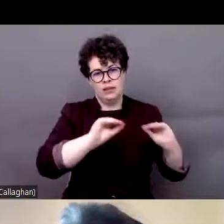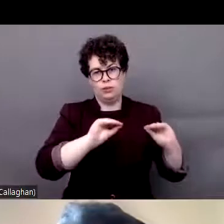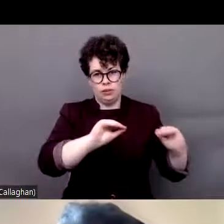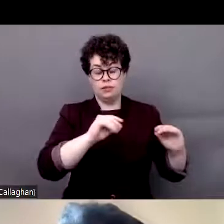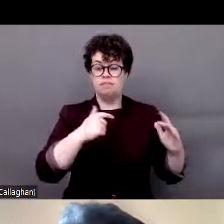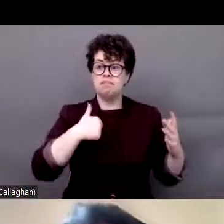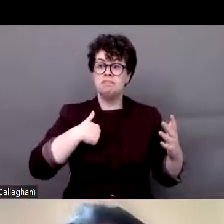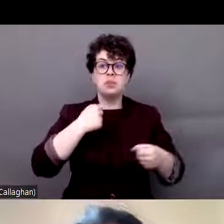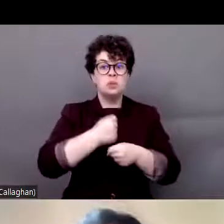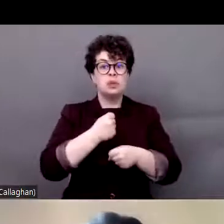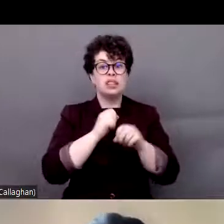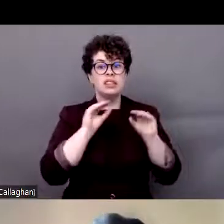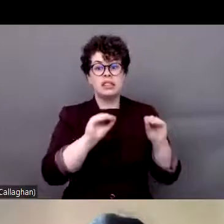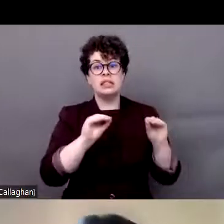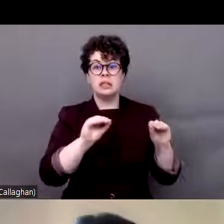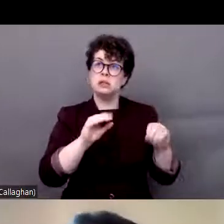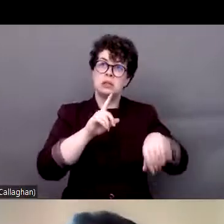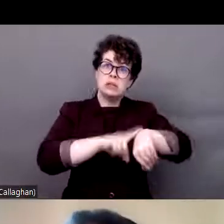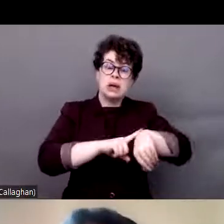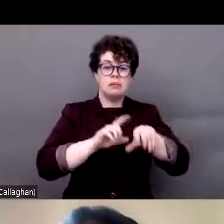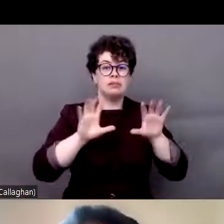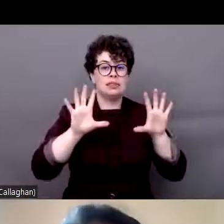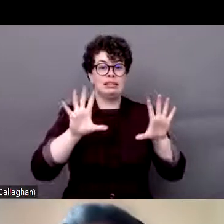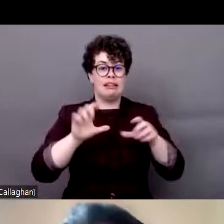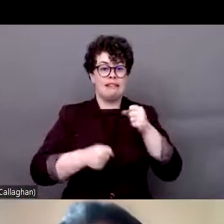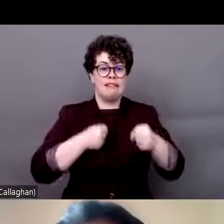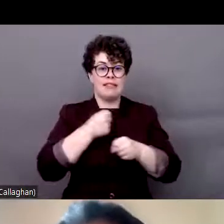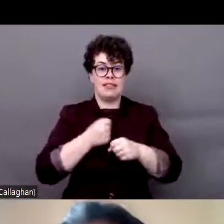teacher for more than ten years. Before